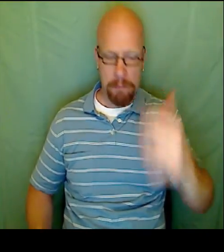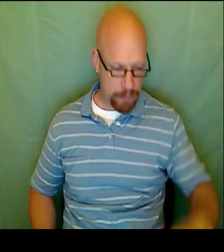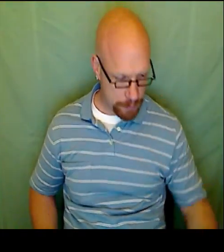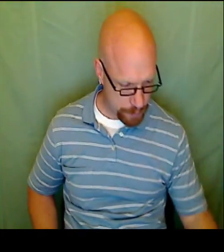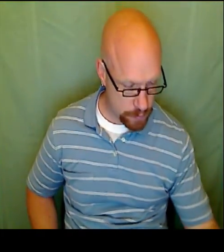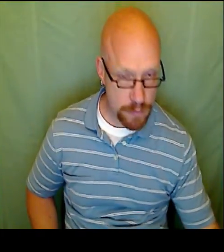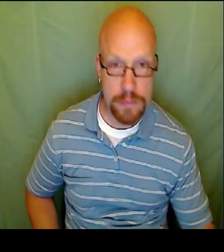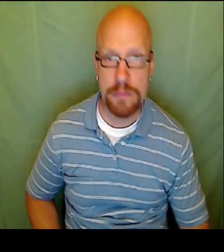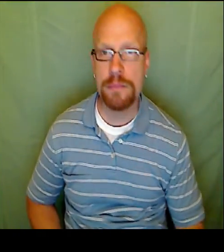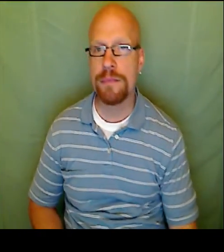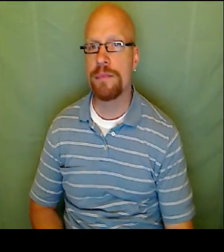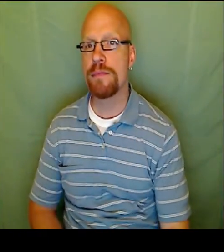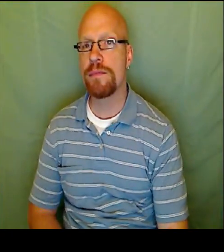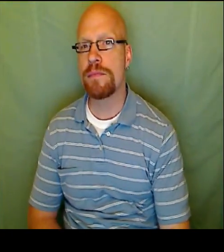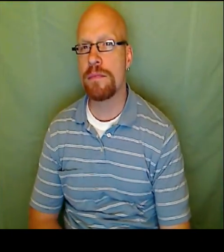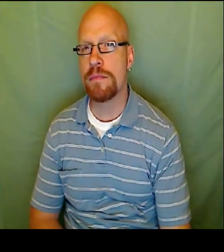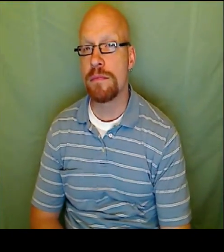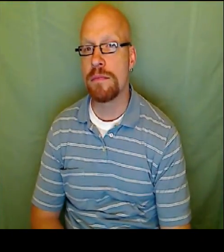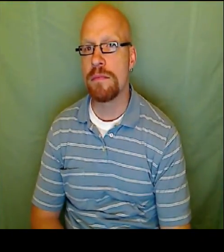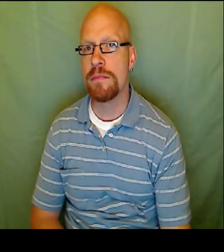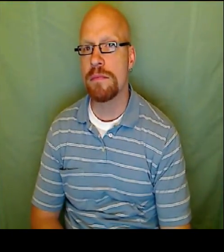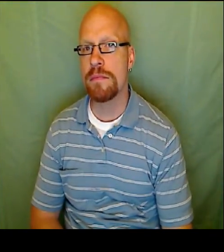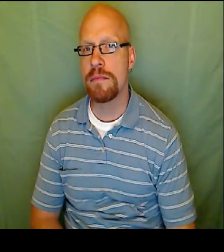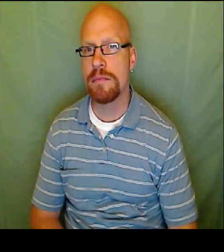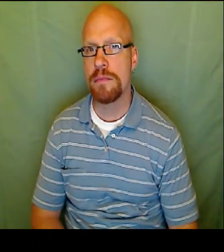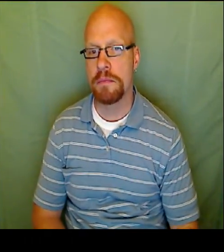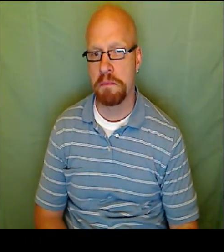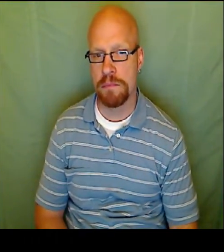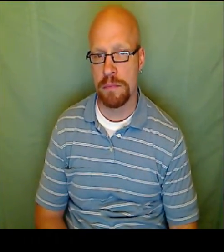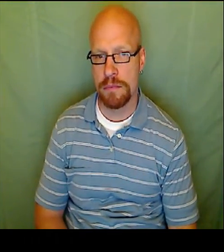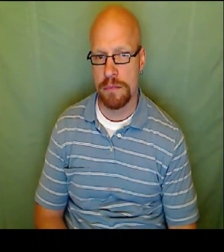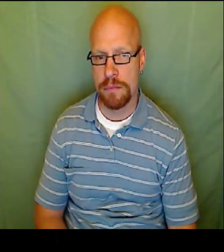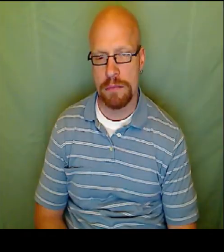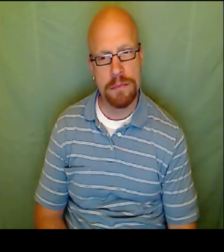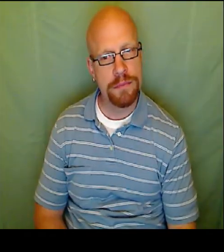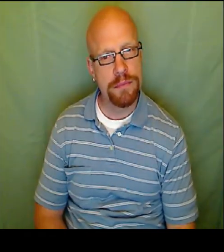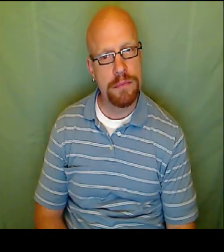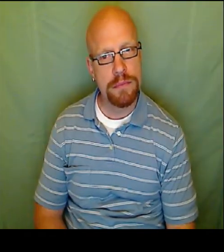at 0 comma five on the Y axis.